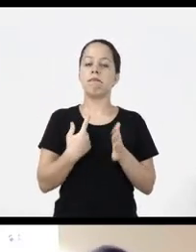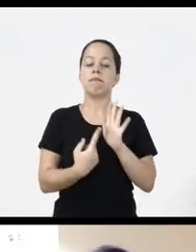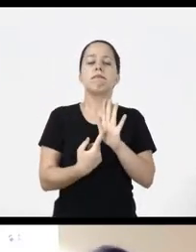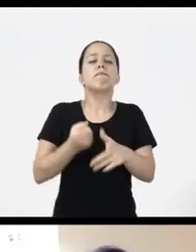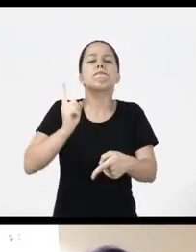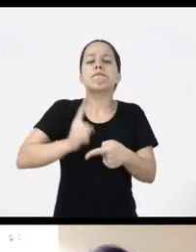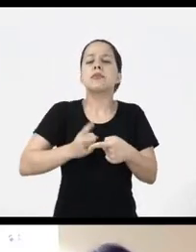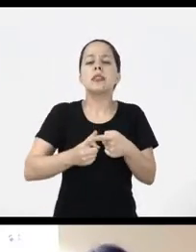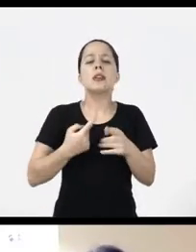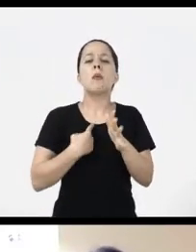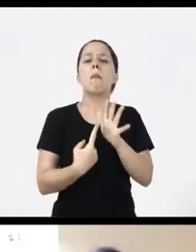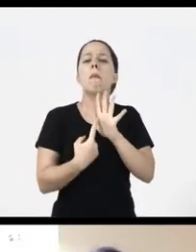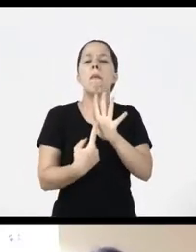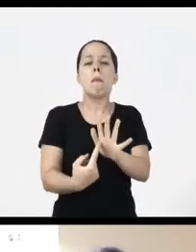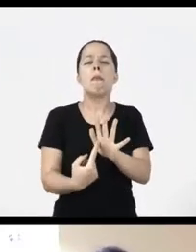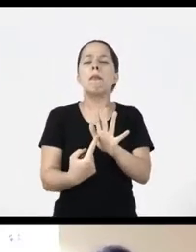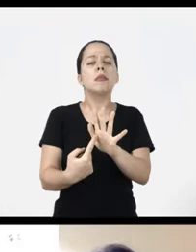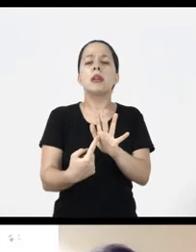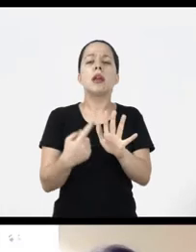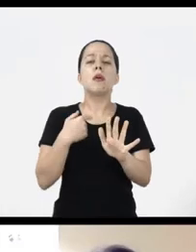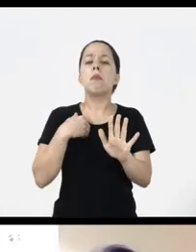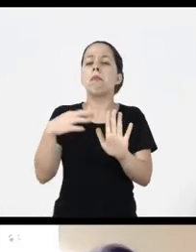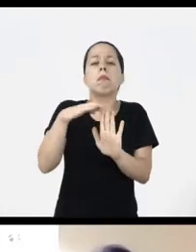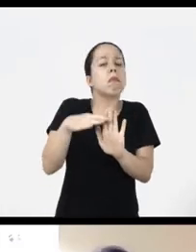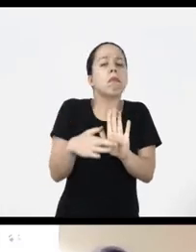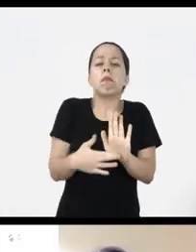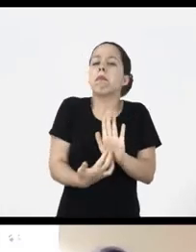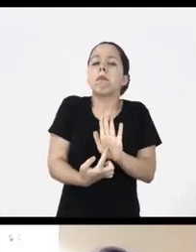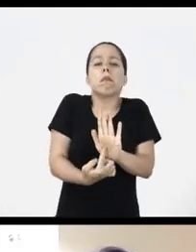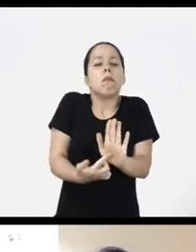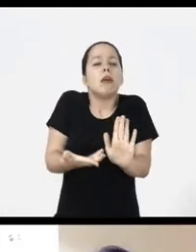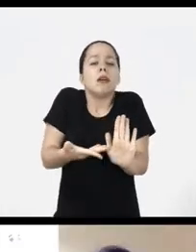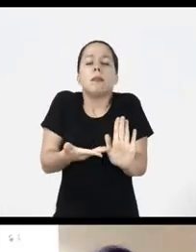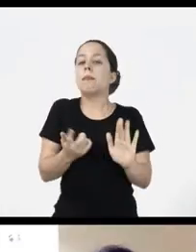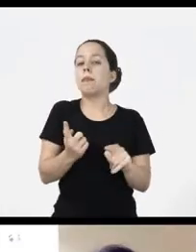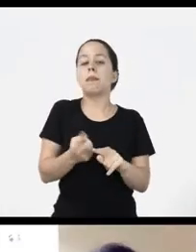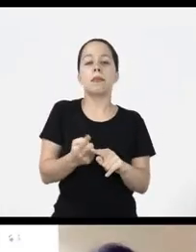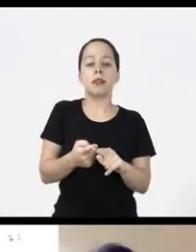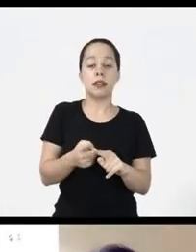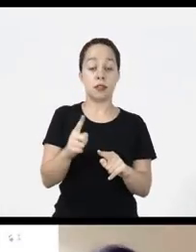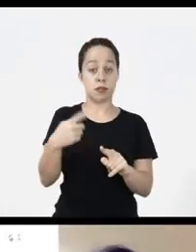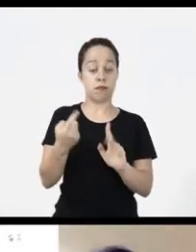why I presented this summary because I introduced it this way, So we're going to talk